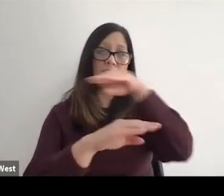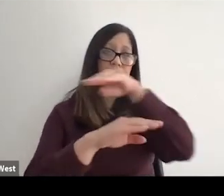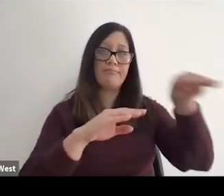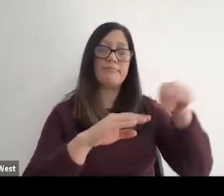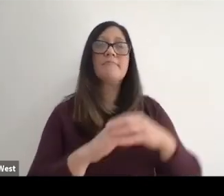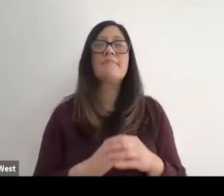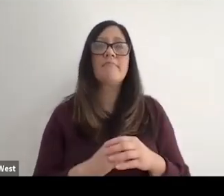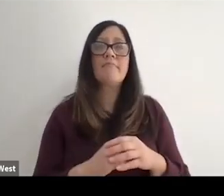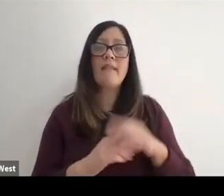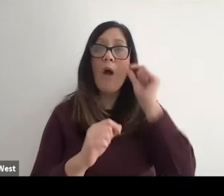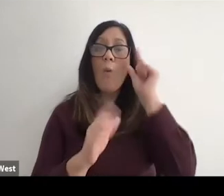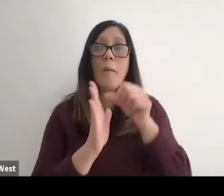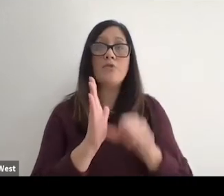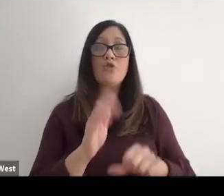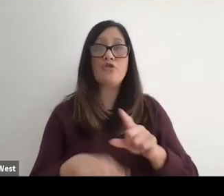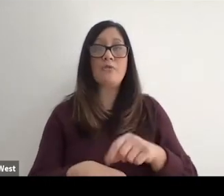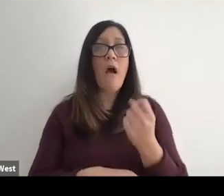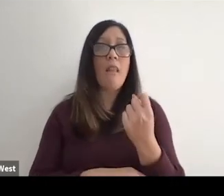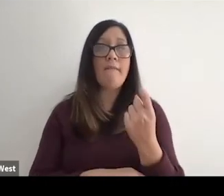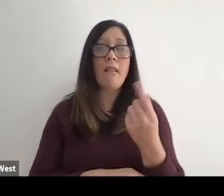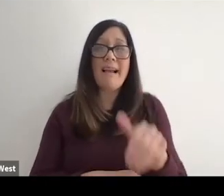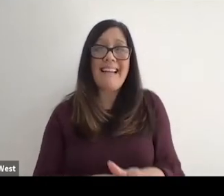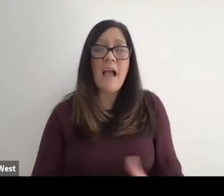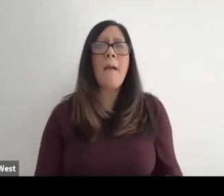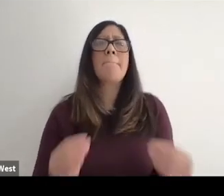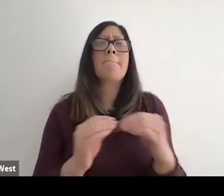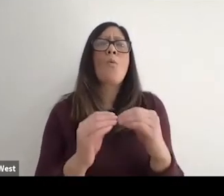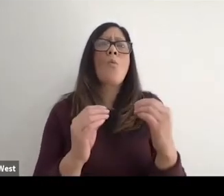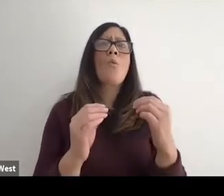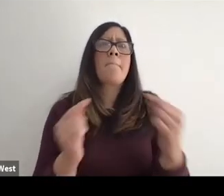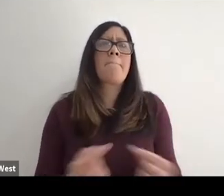that surgery at 11:00 o'clock at night and more pain than my male